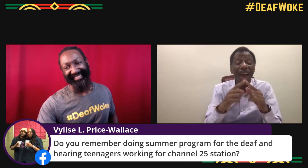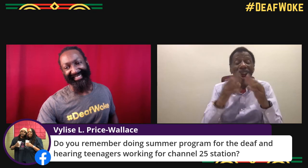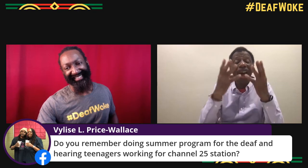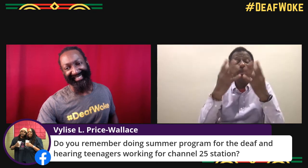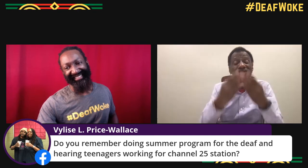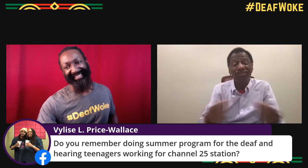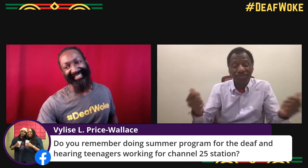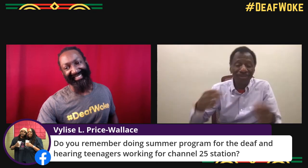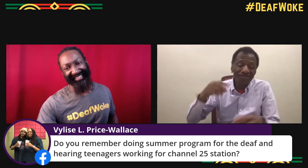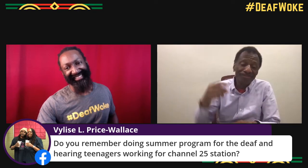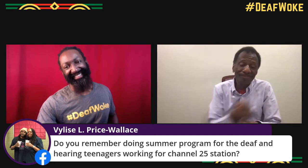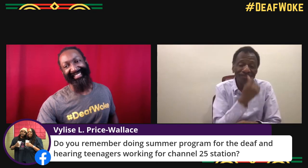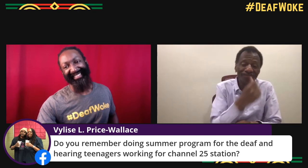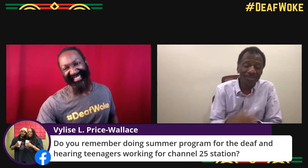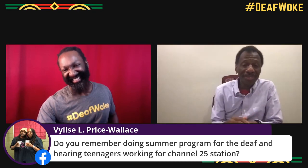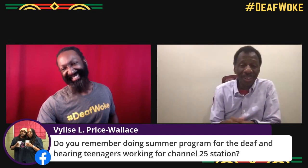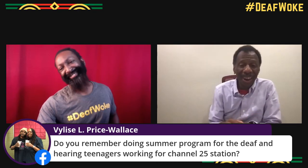Yeah, yeah, yeah, it was the short summer.